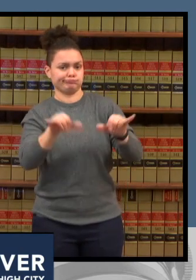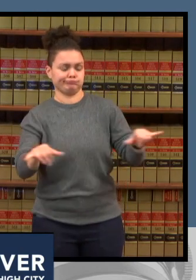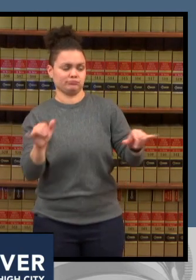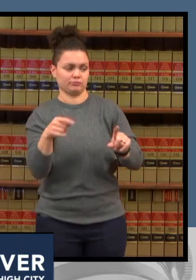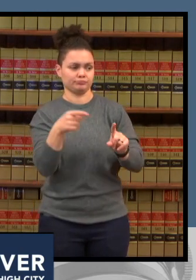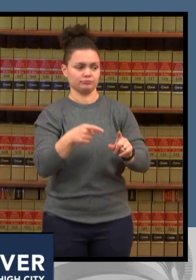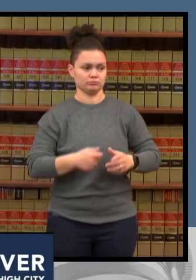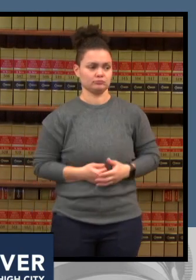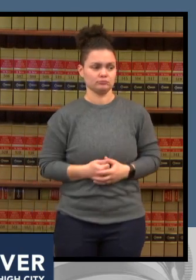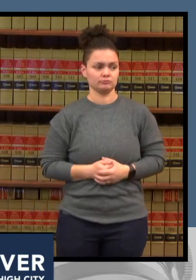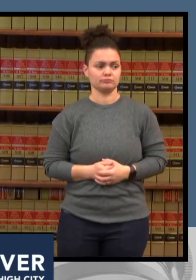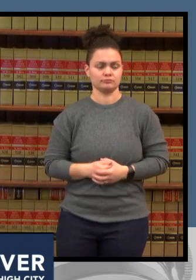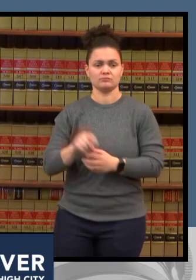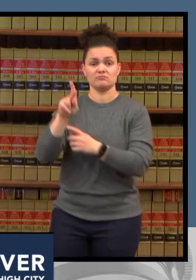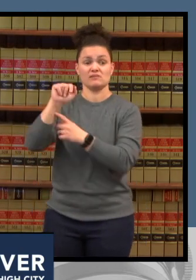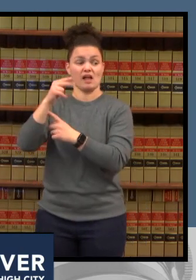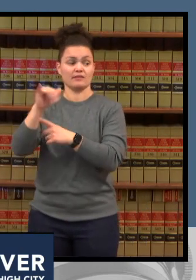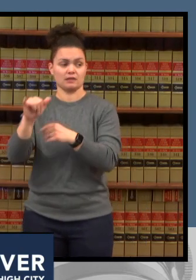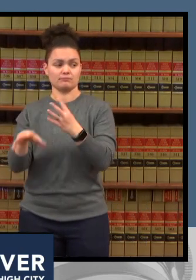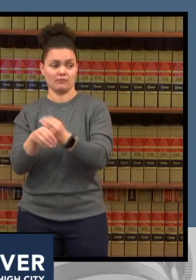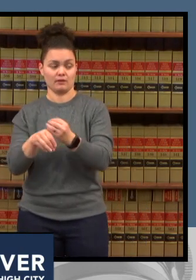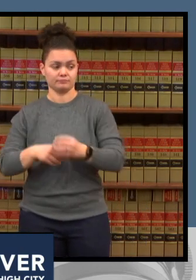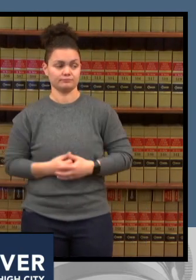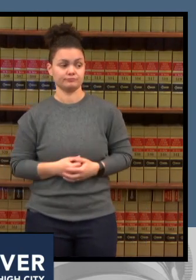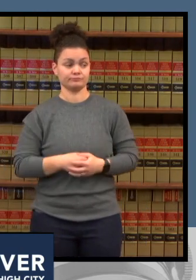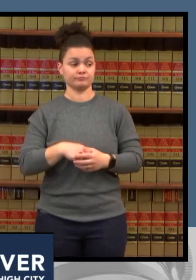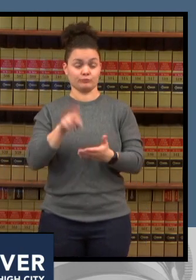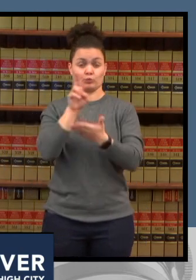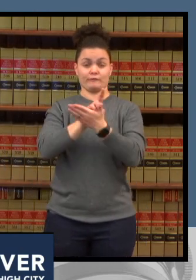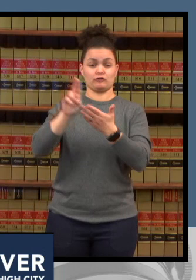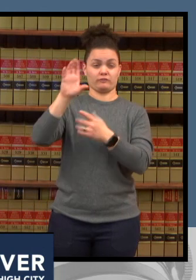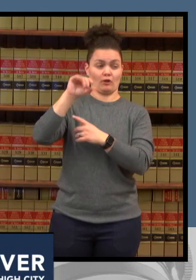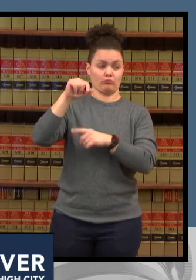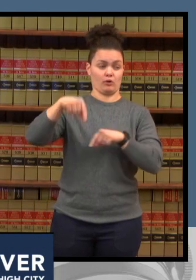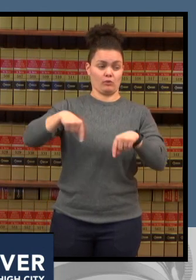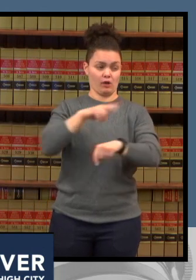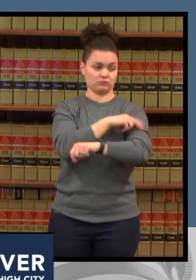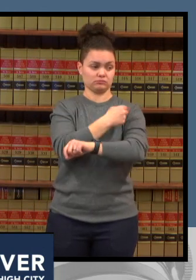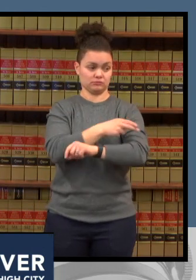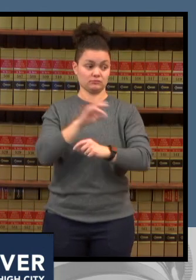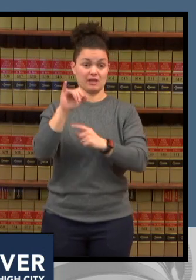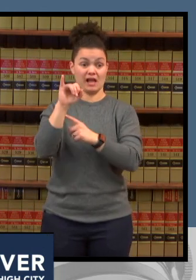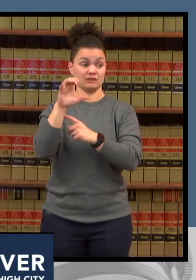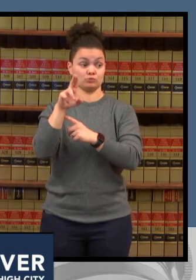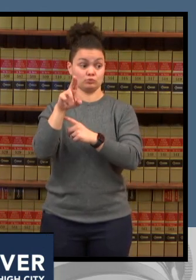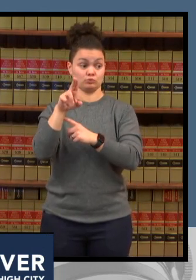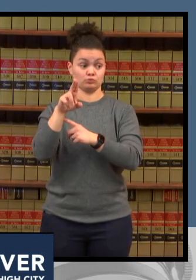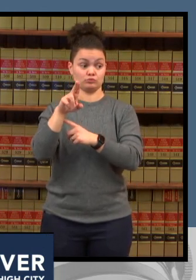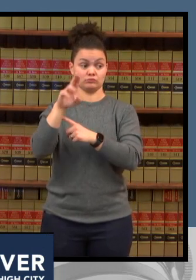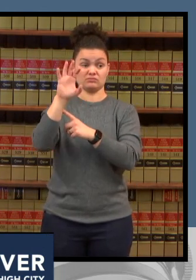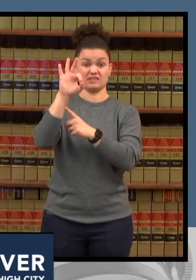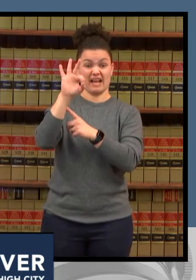here at the university of colorado today our icu's are about 98 full and our acute care beds